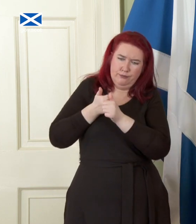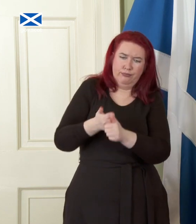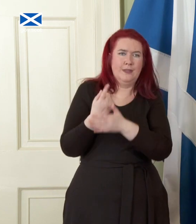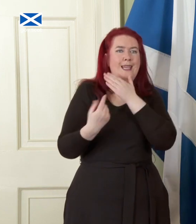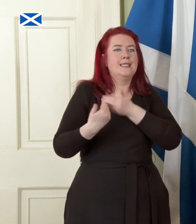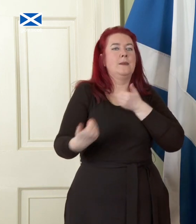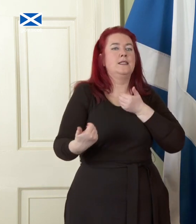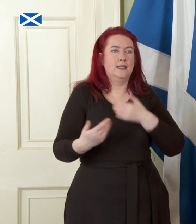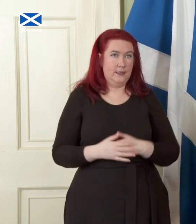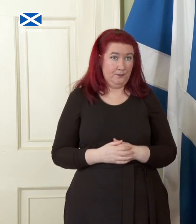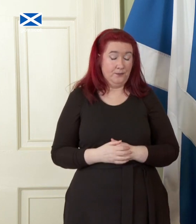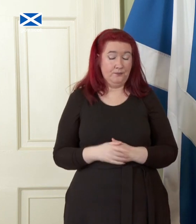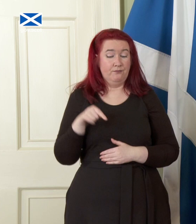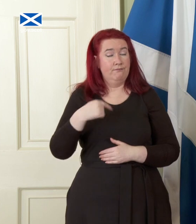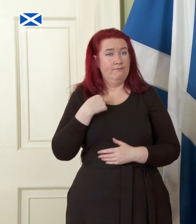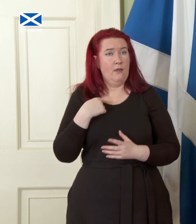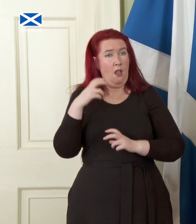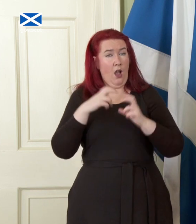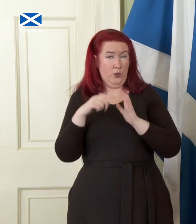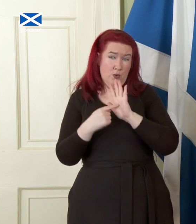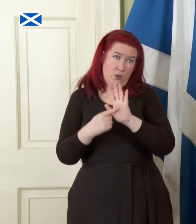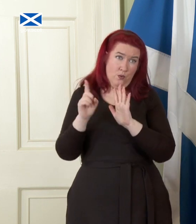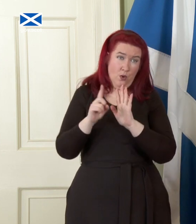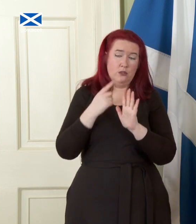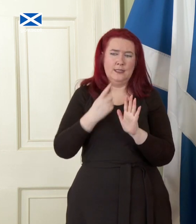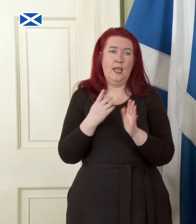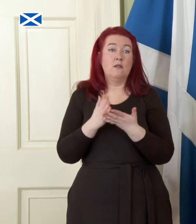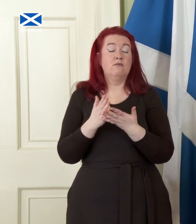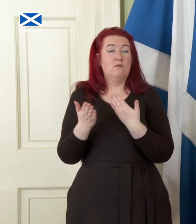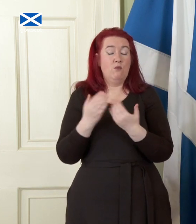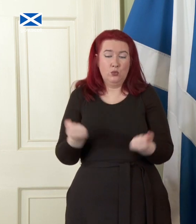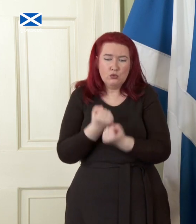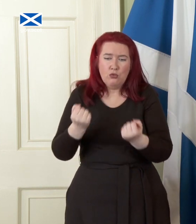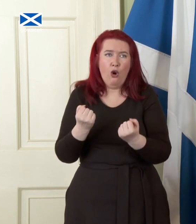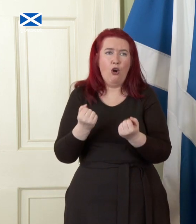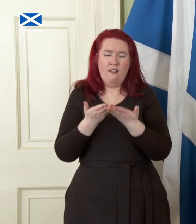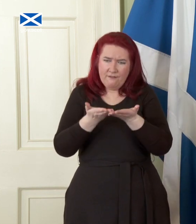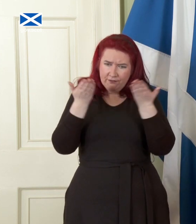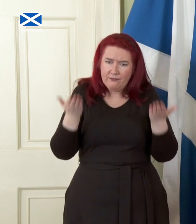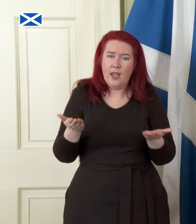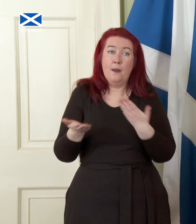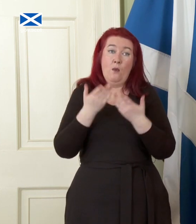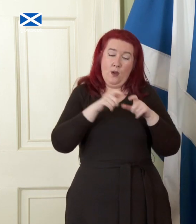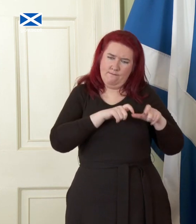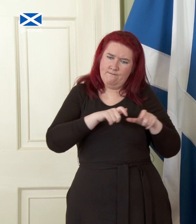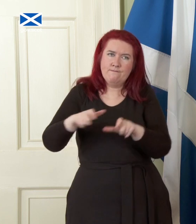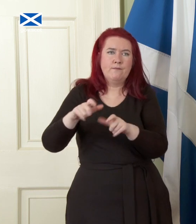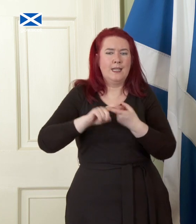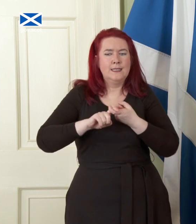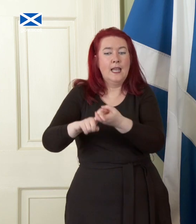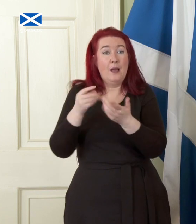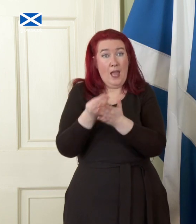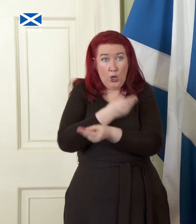we argue in this paper that a stronger, fairer, more sustainable economy is more possible for